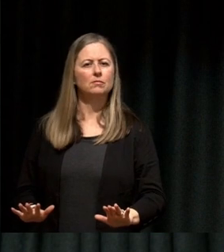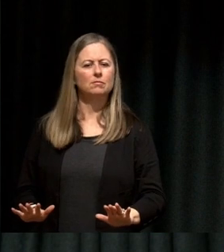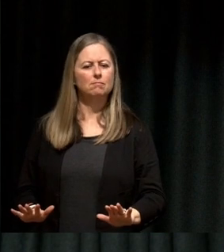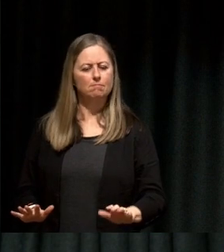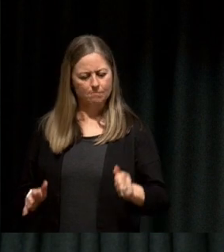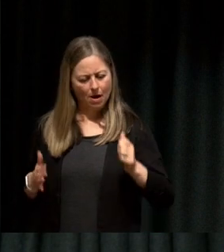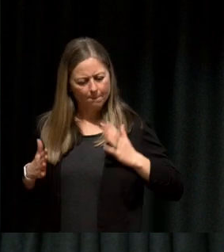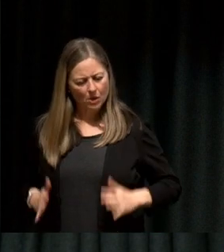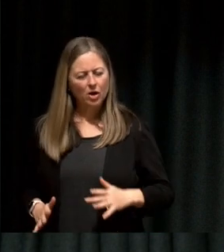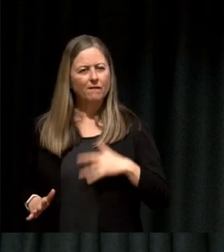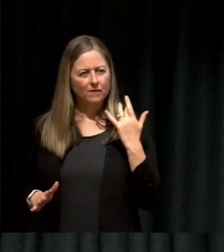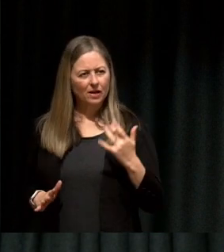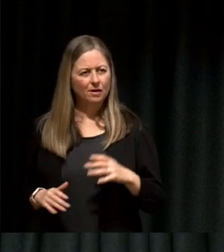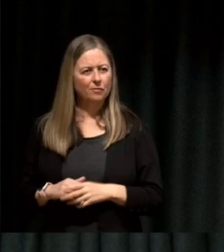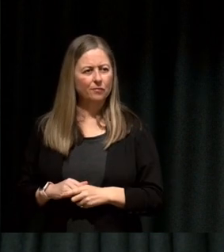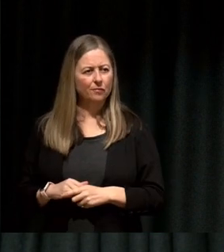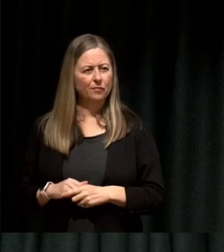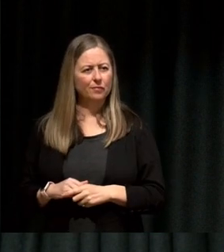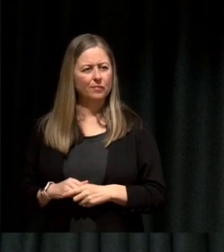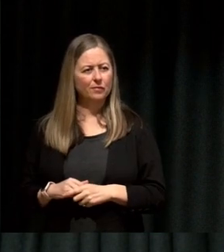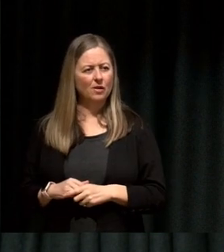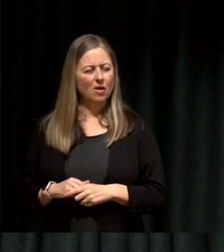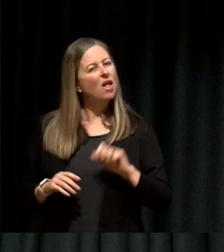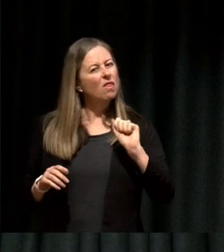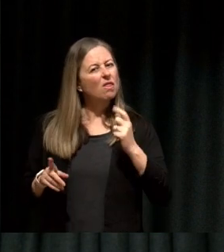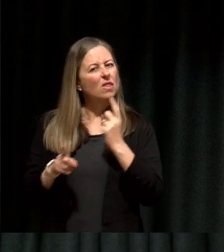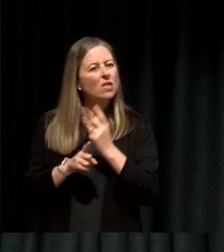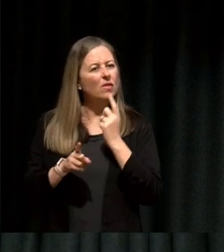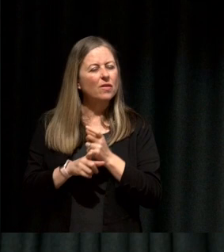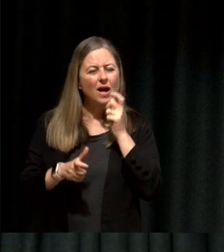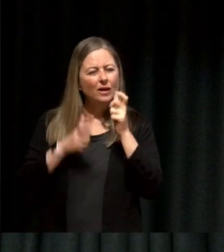So I would try and use that because that vocabulary is something we have buried and it's a really